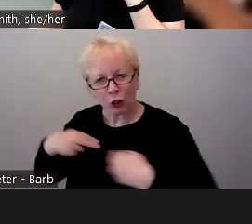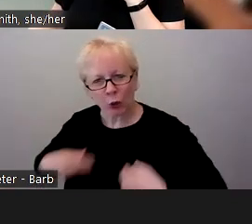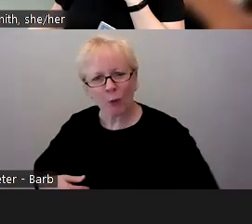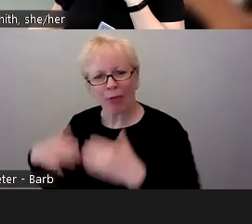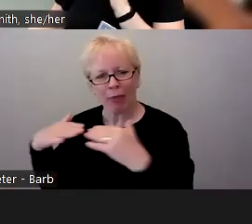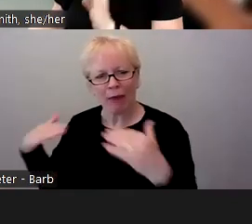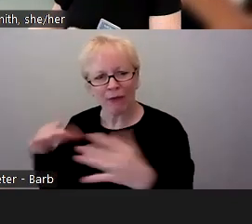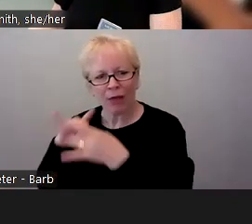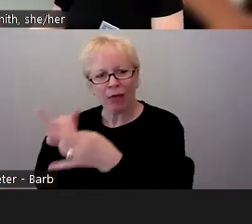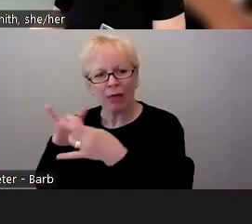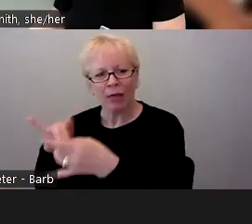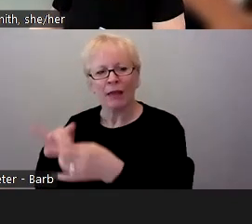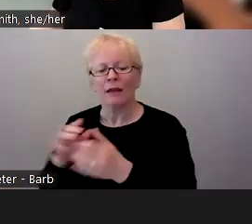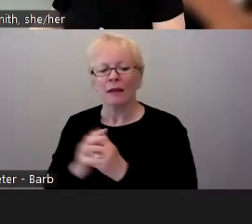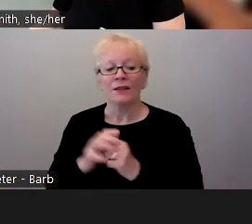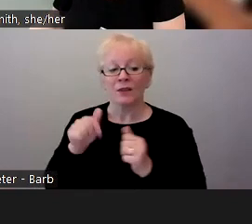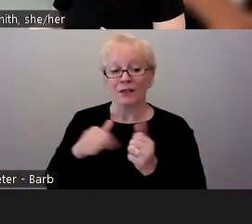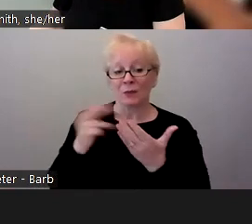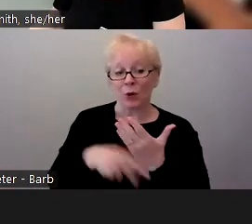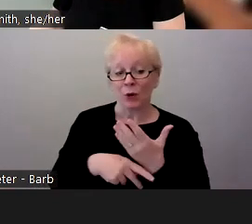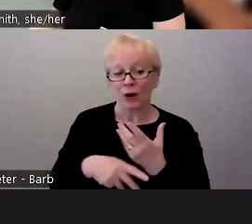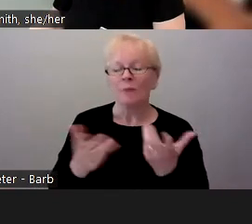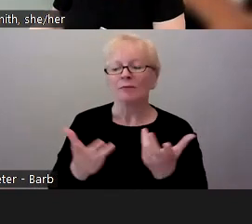is more relevant than ever.